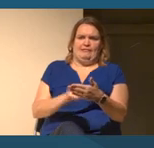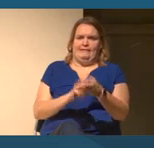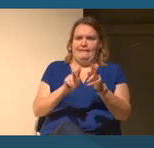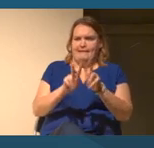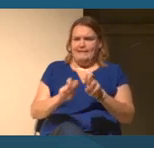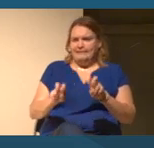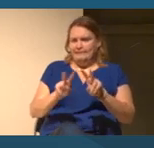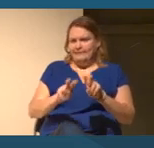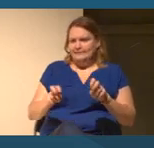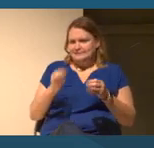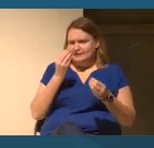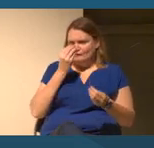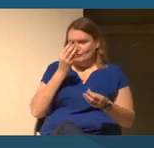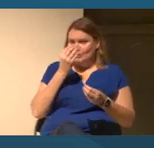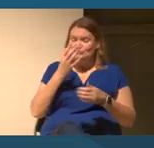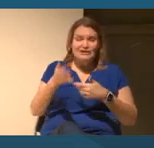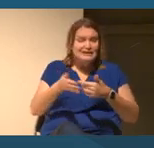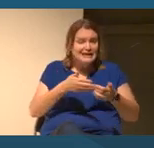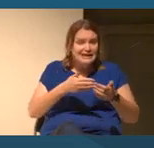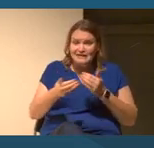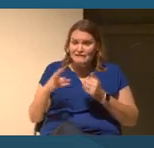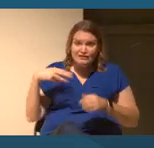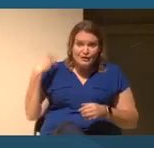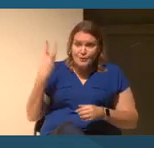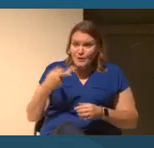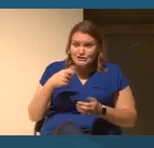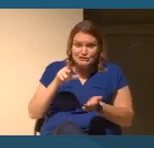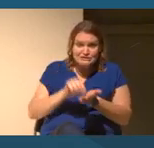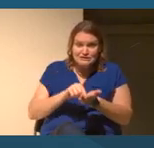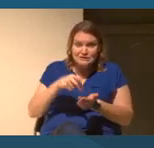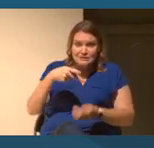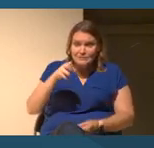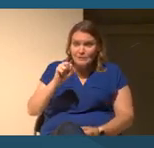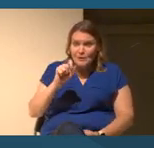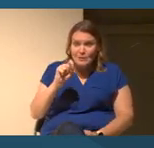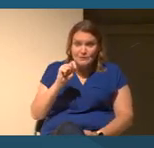sources like The Post, we don't get everything.